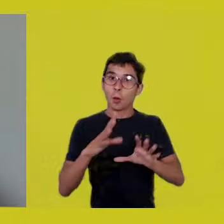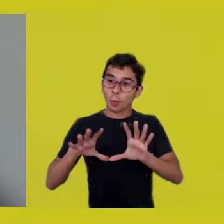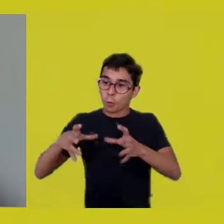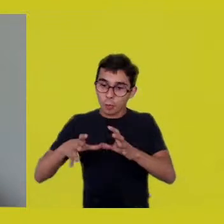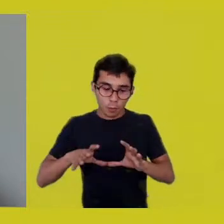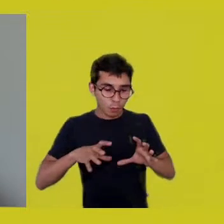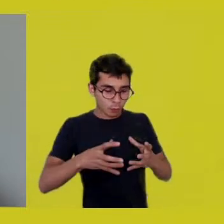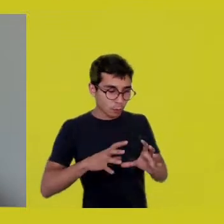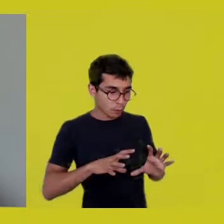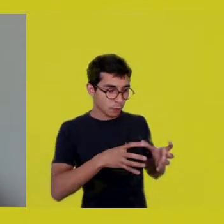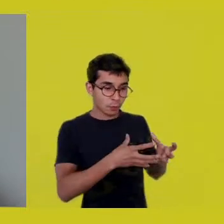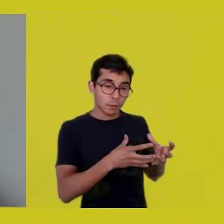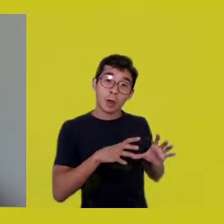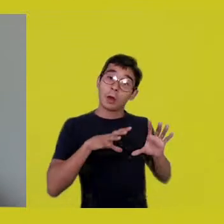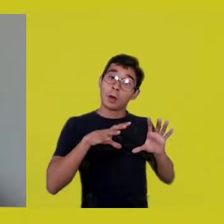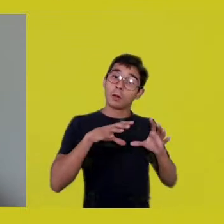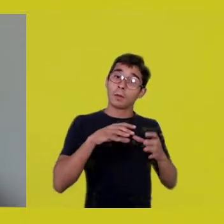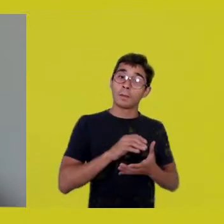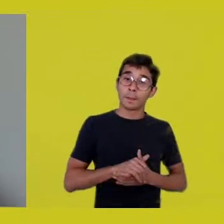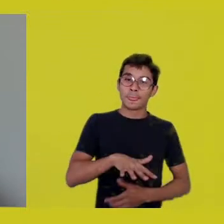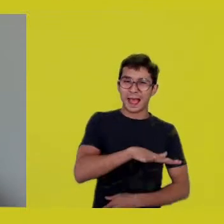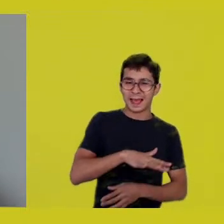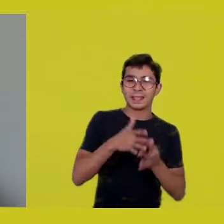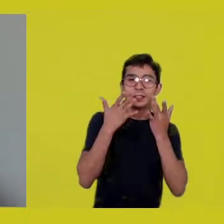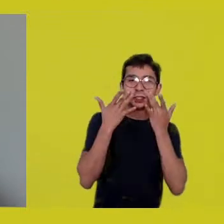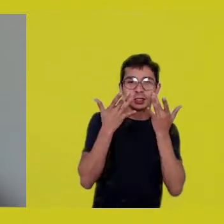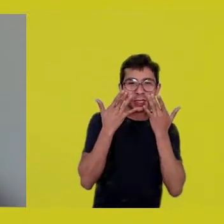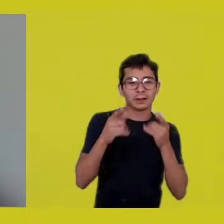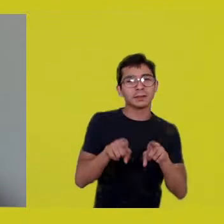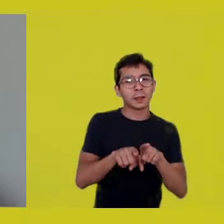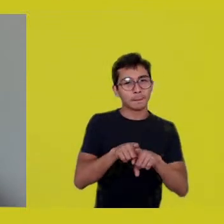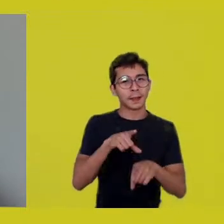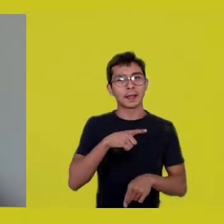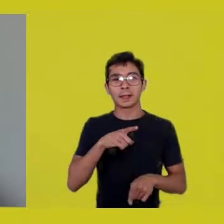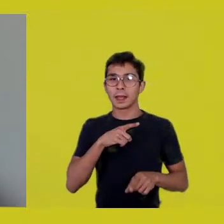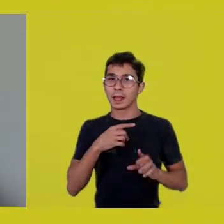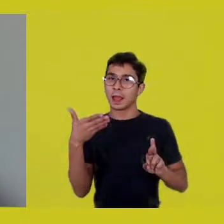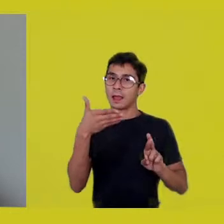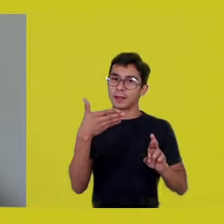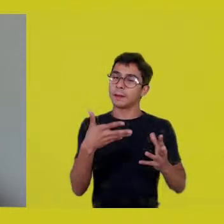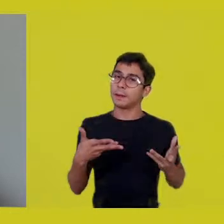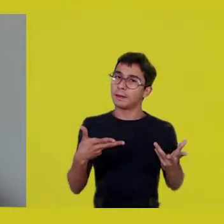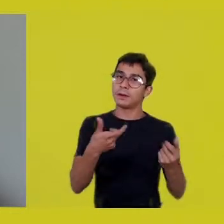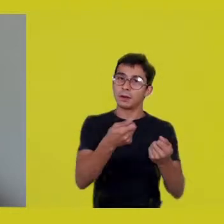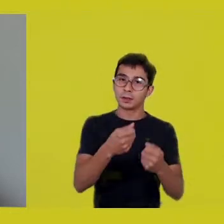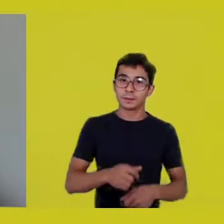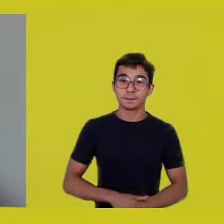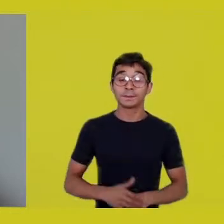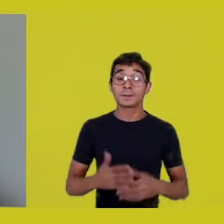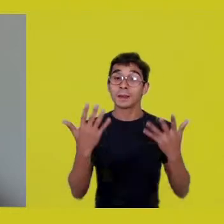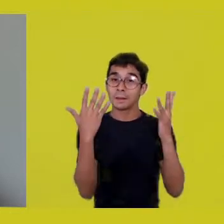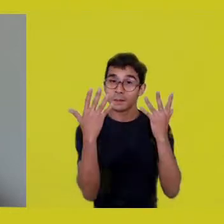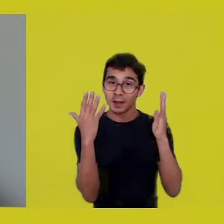In the theater, there are also people who did that, and that’s wonderful. Congratulations for facing this journey,